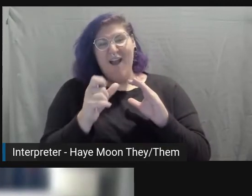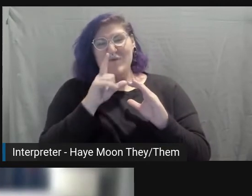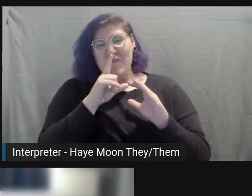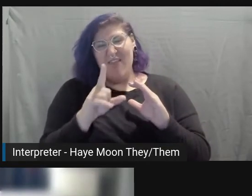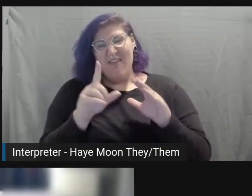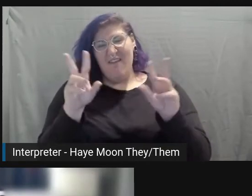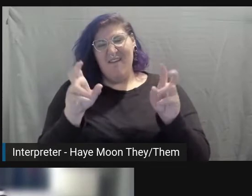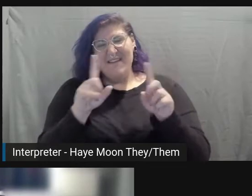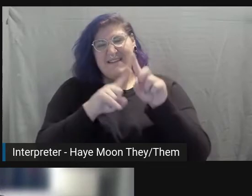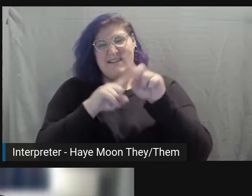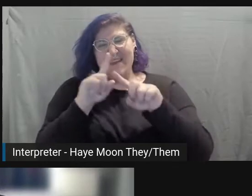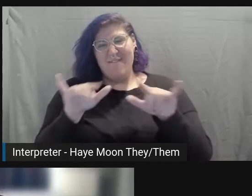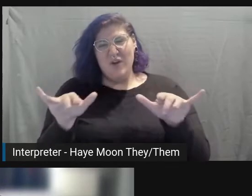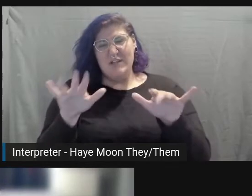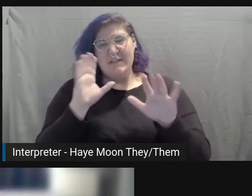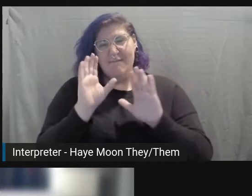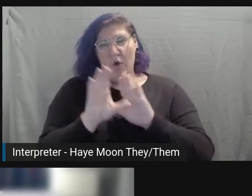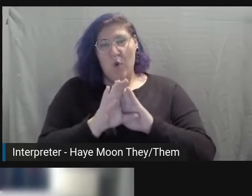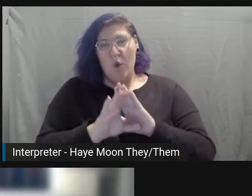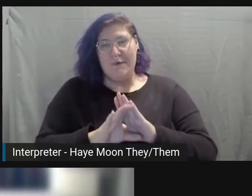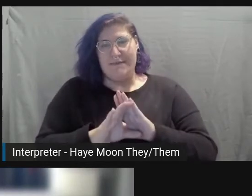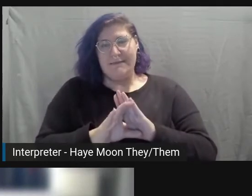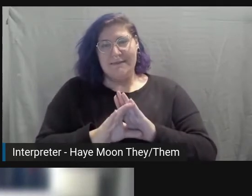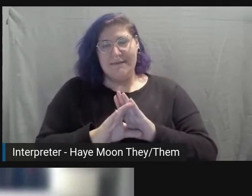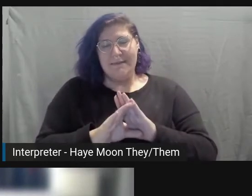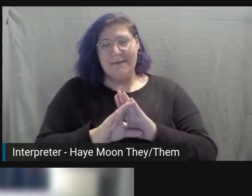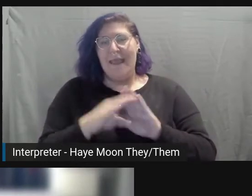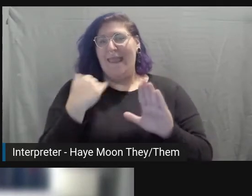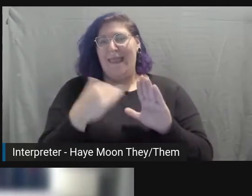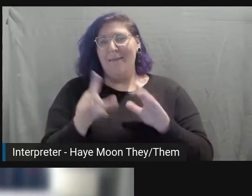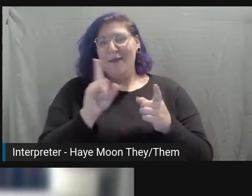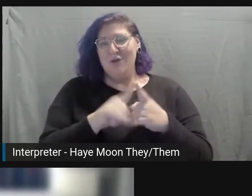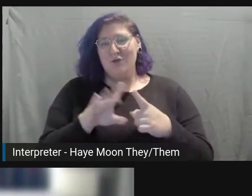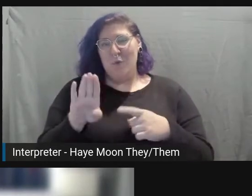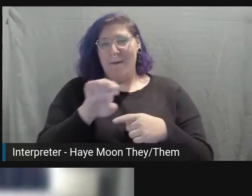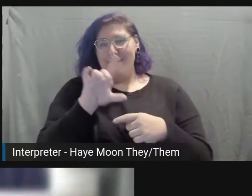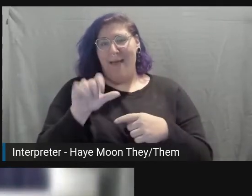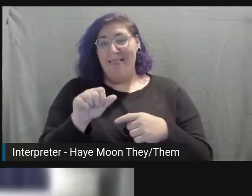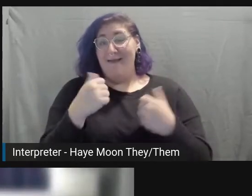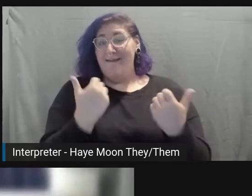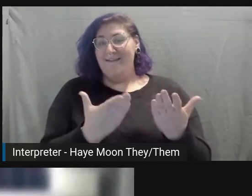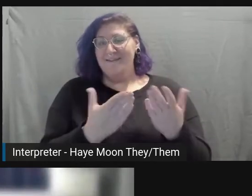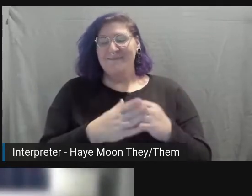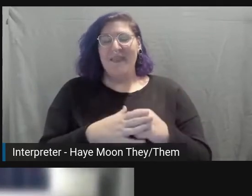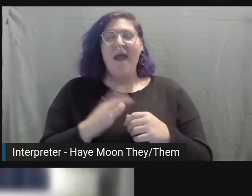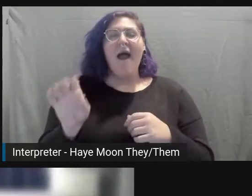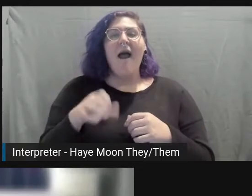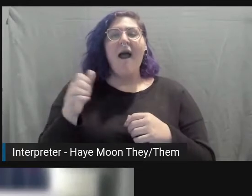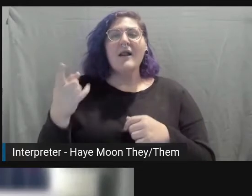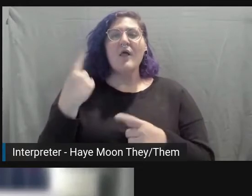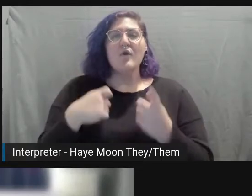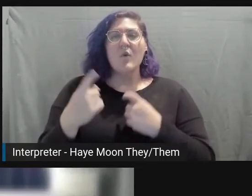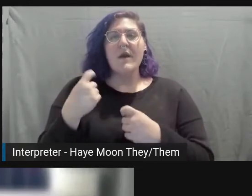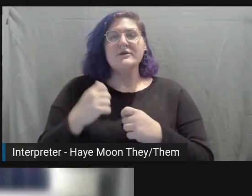[laugh] Another question, do you have ideas for